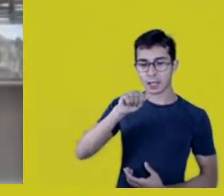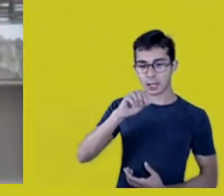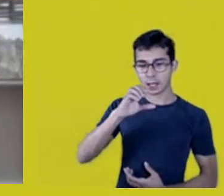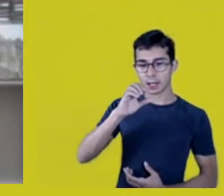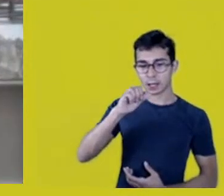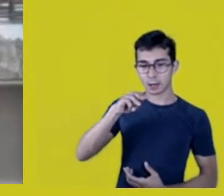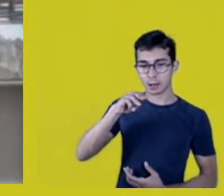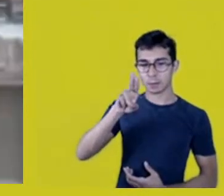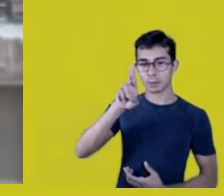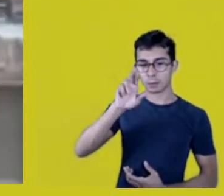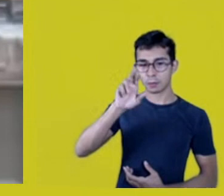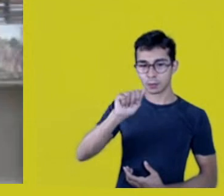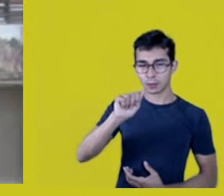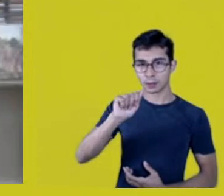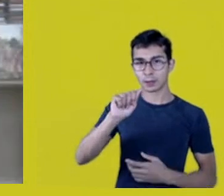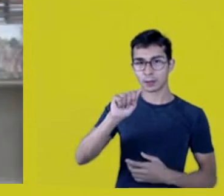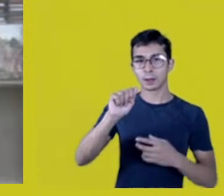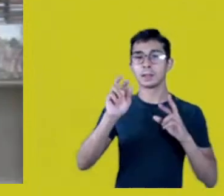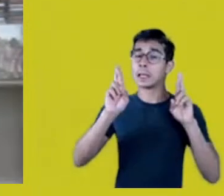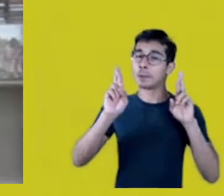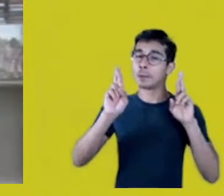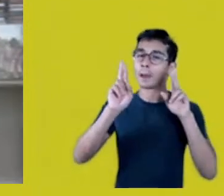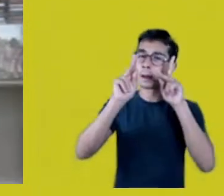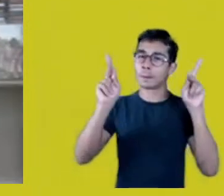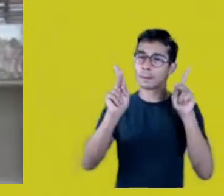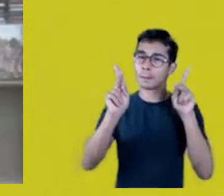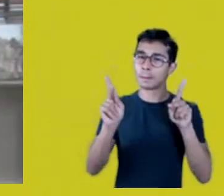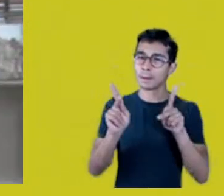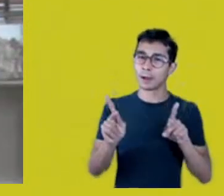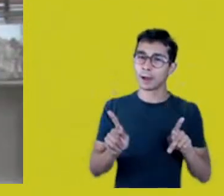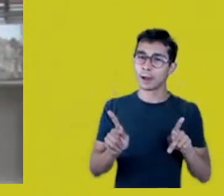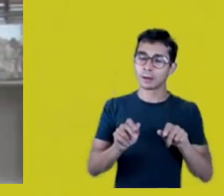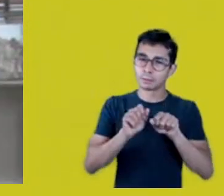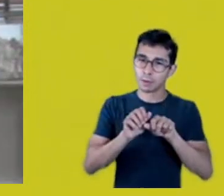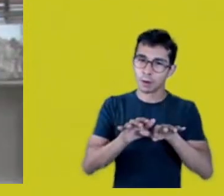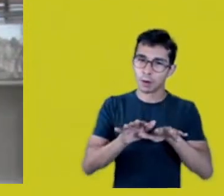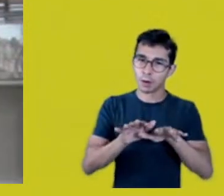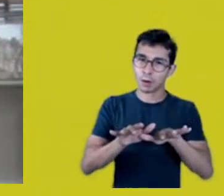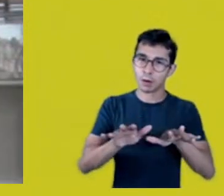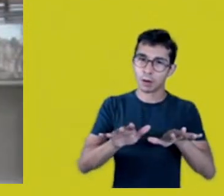Peace be with all of us, and also struggle.